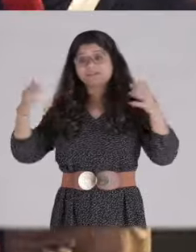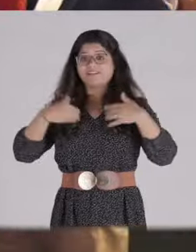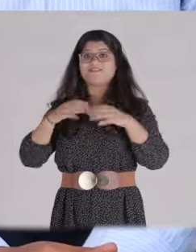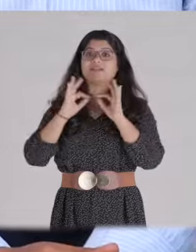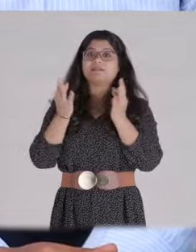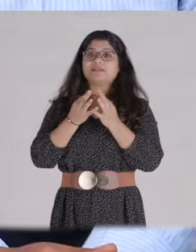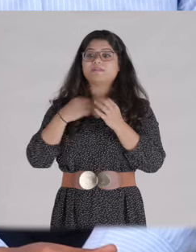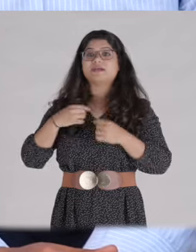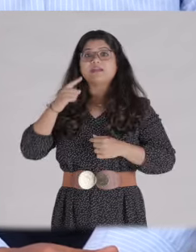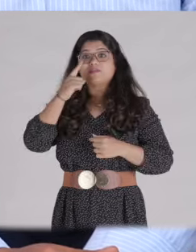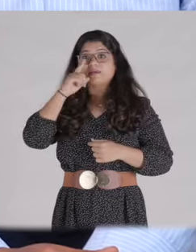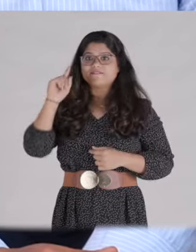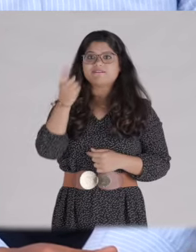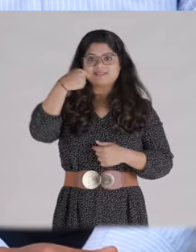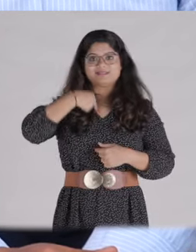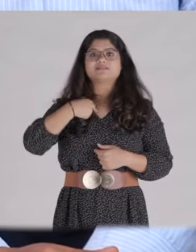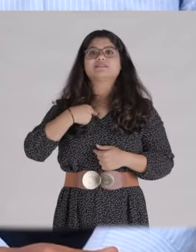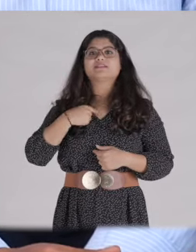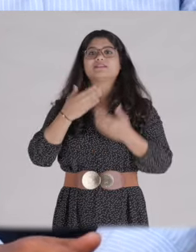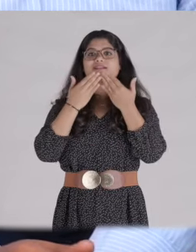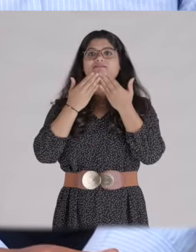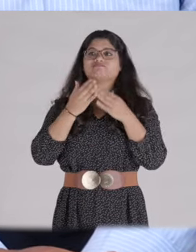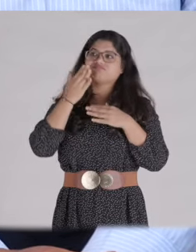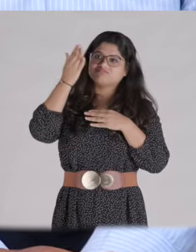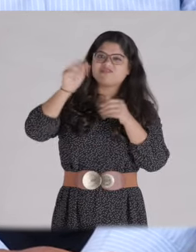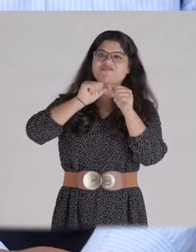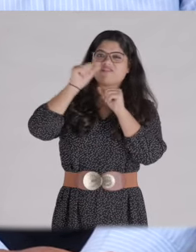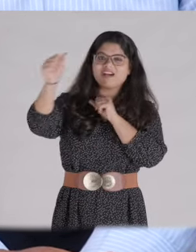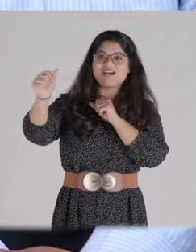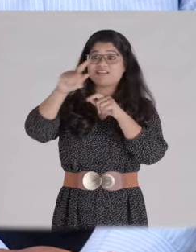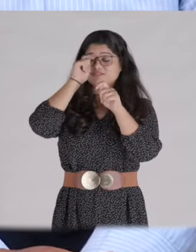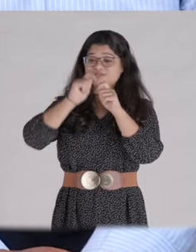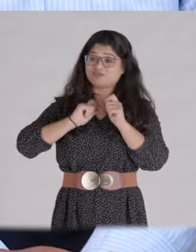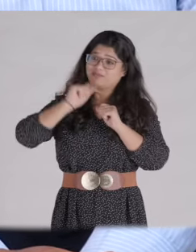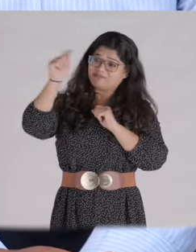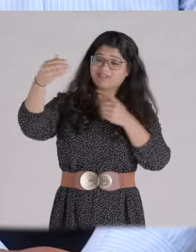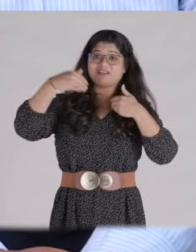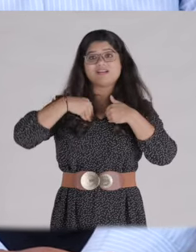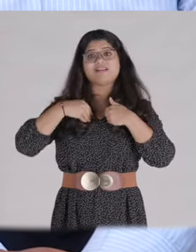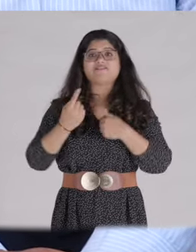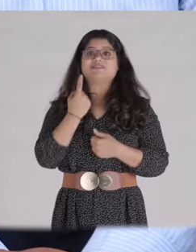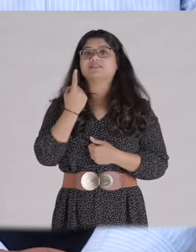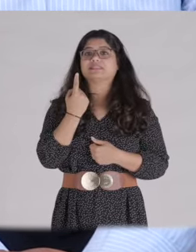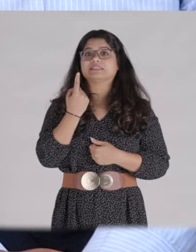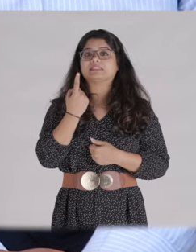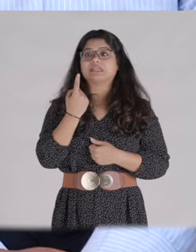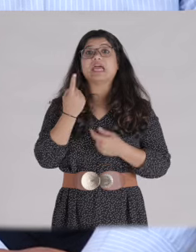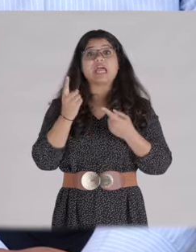Some other family members brought it up as an issue with Papa. But he paid no attention.